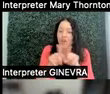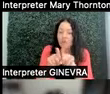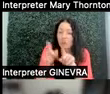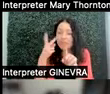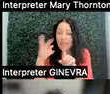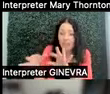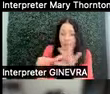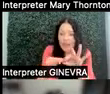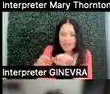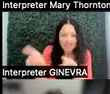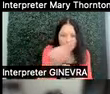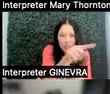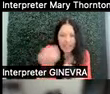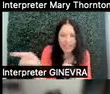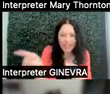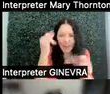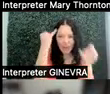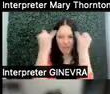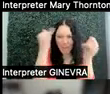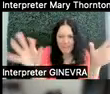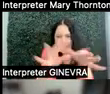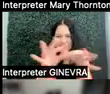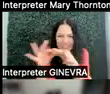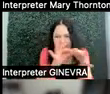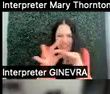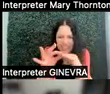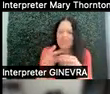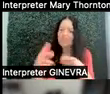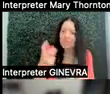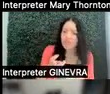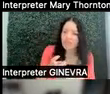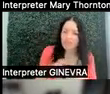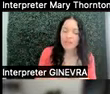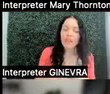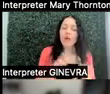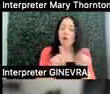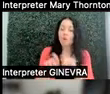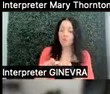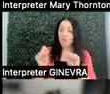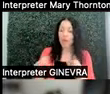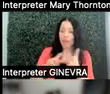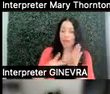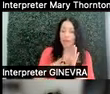between other people's thoughts and ideas. This also can mean, on the other end,